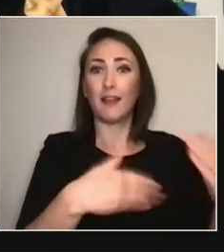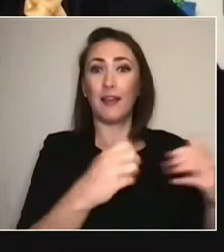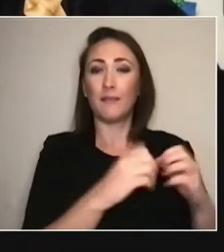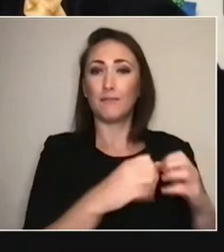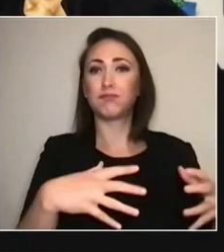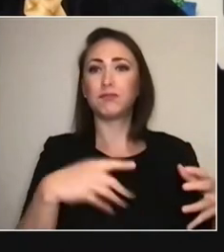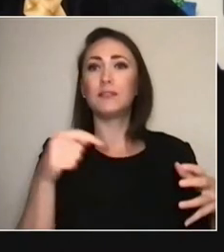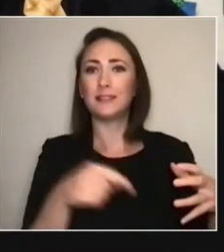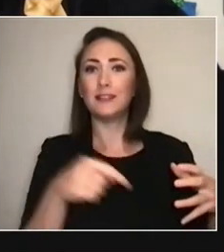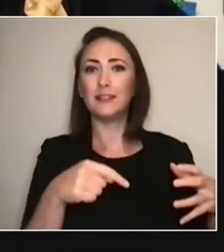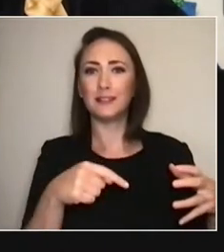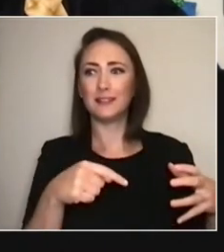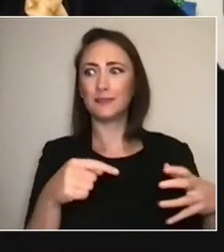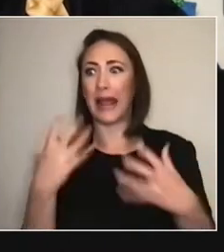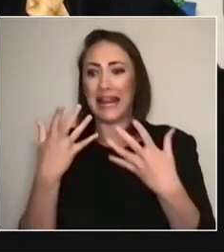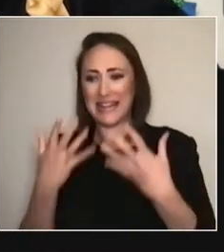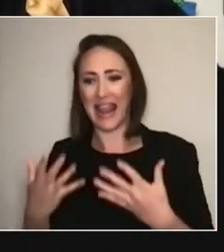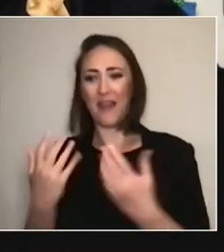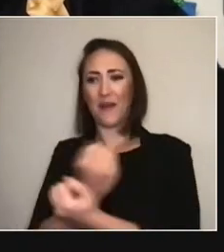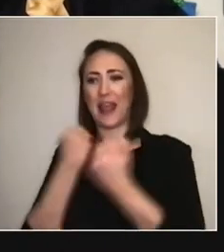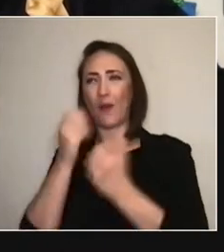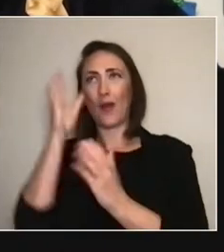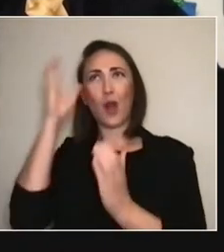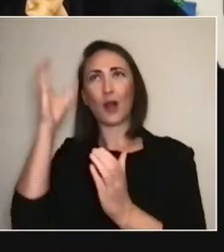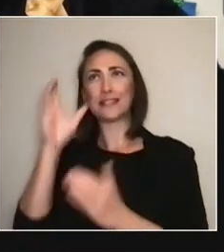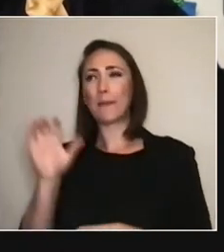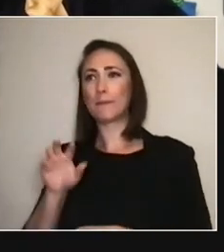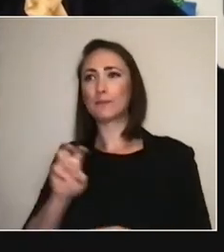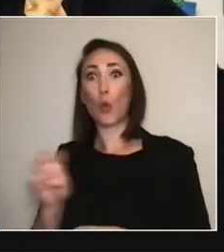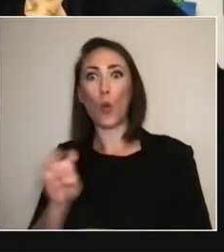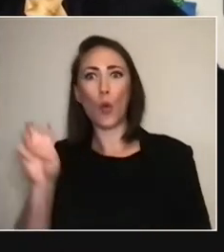and some really exciting ideas around how to make